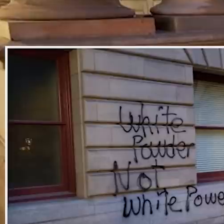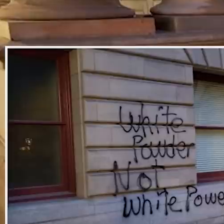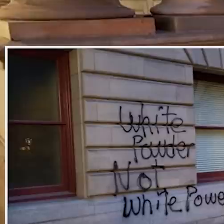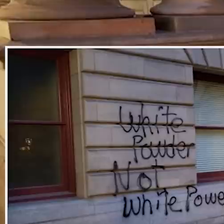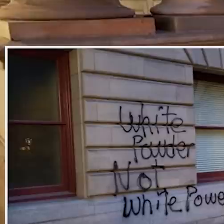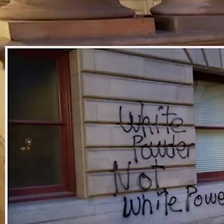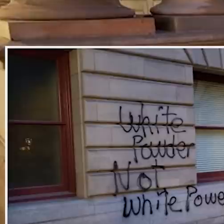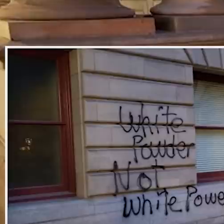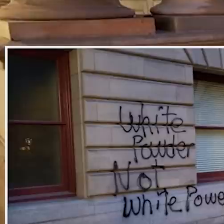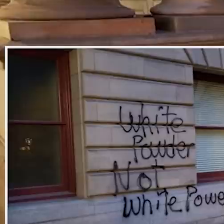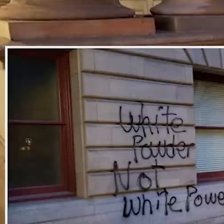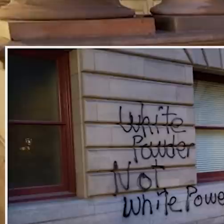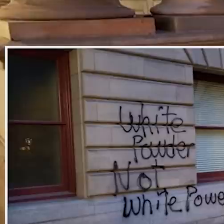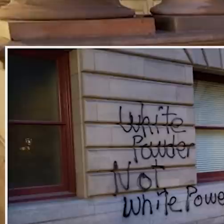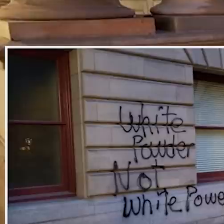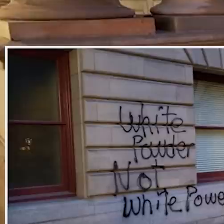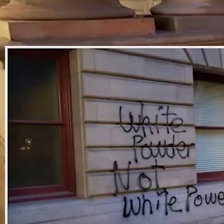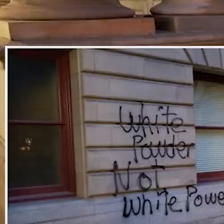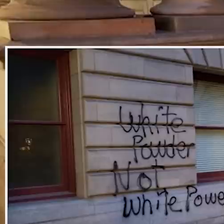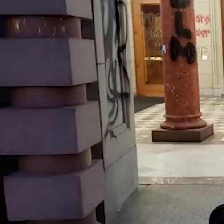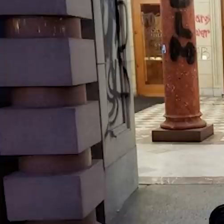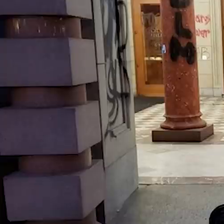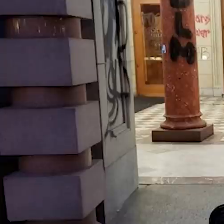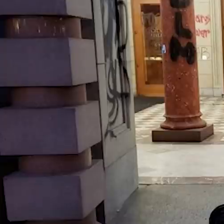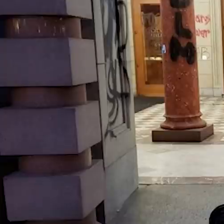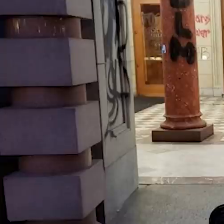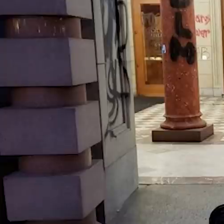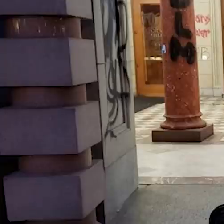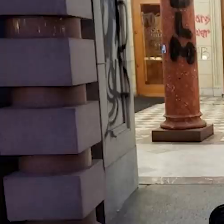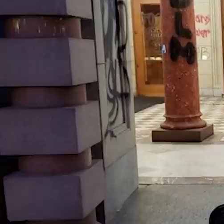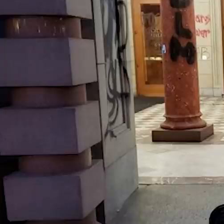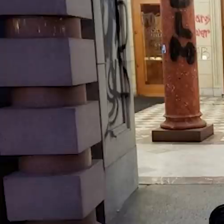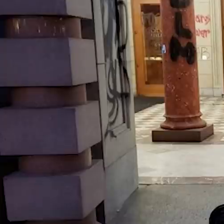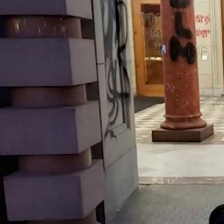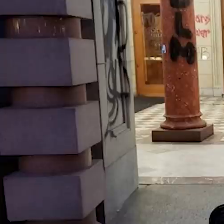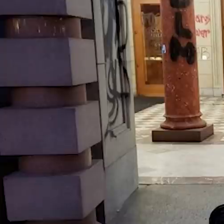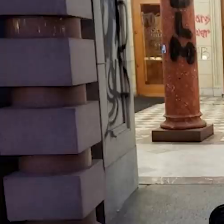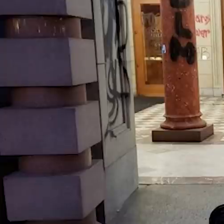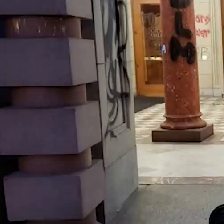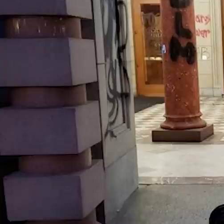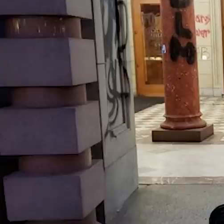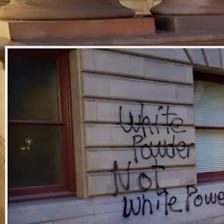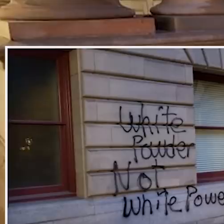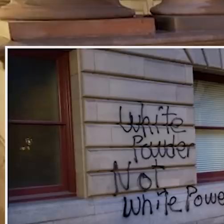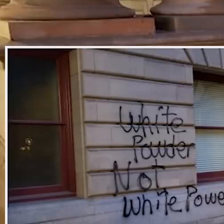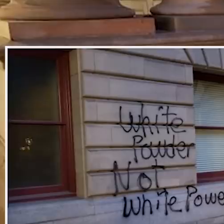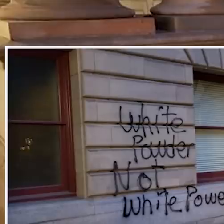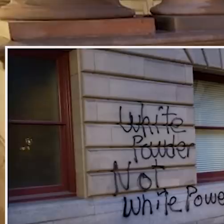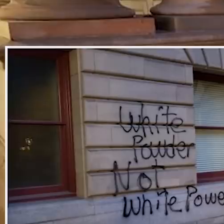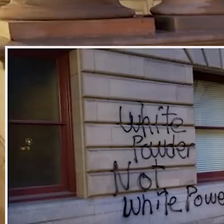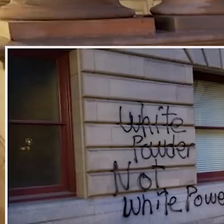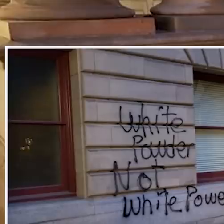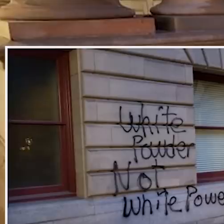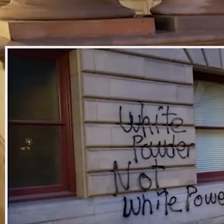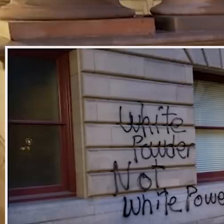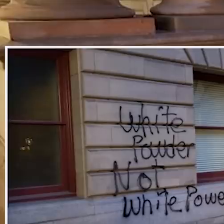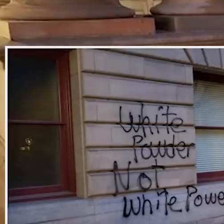some fairly extensive vandalism to City Hall. You can see a security camera that was destroyed there and a lot of spray paint